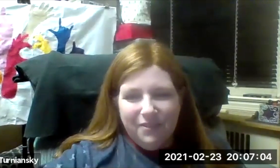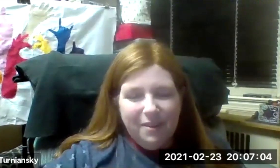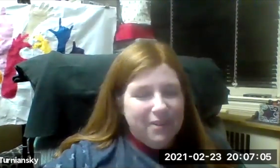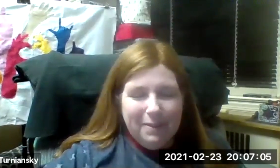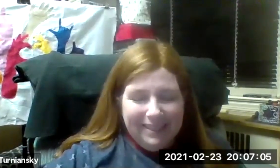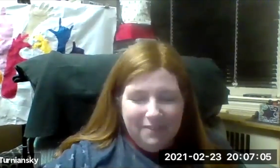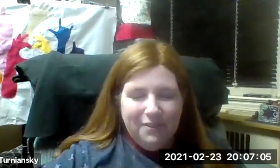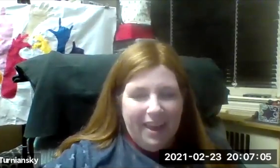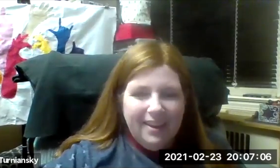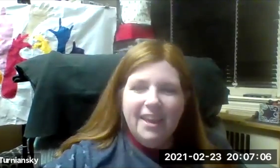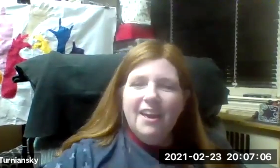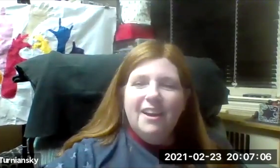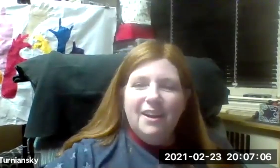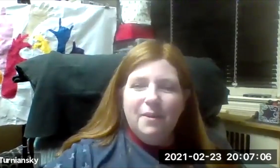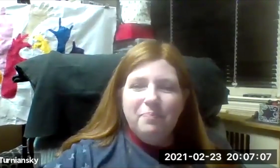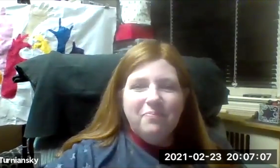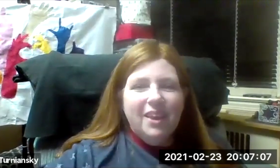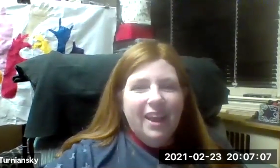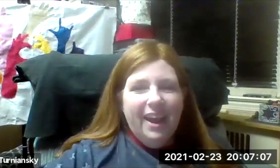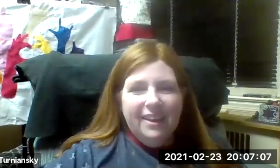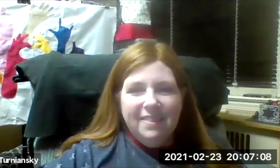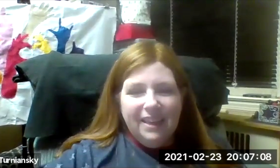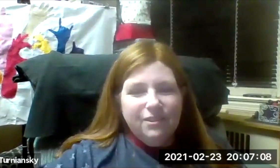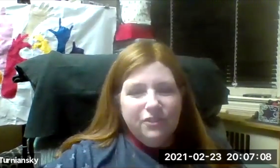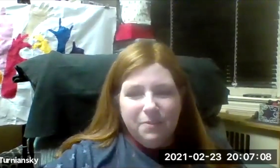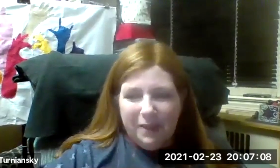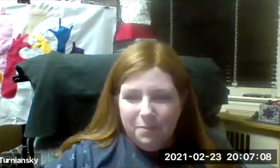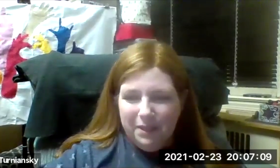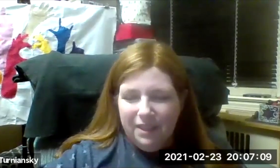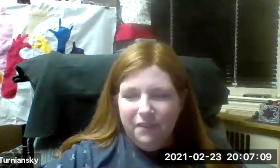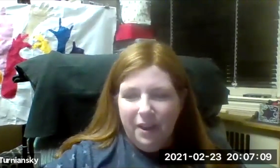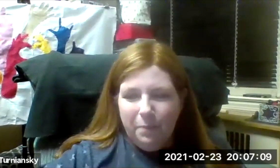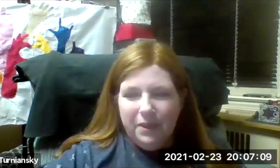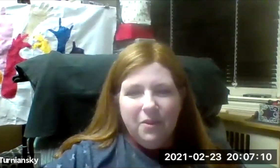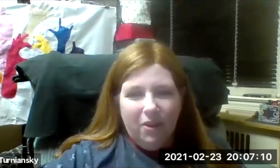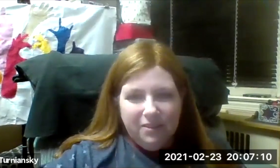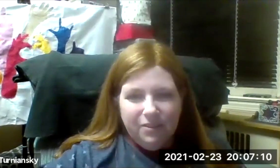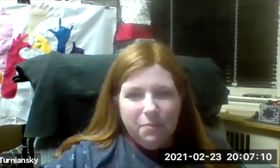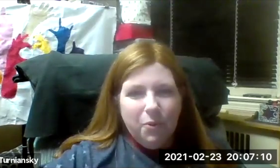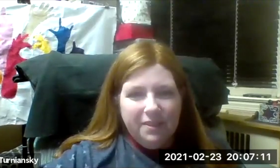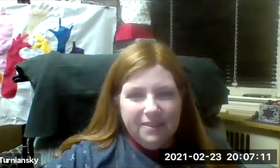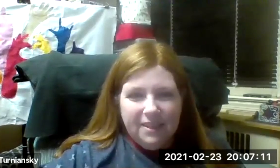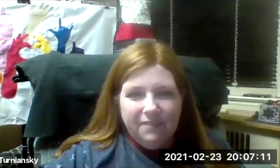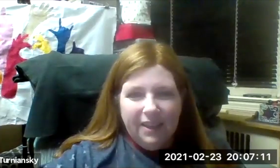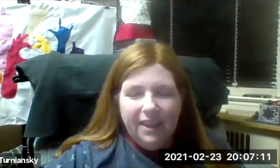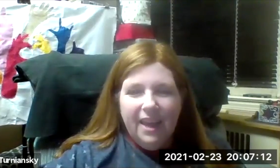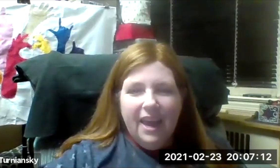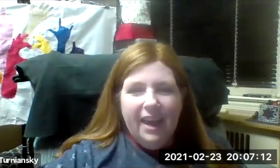Rabbi Leigh for that. And thank you to Respectability for also supporting this evening.